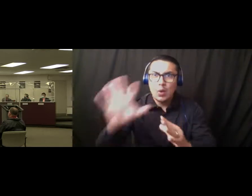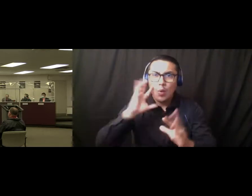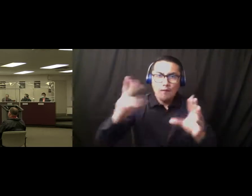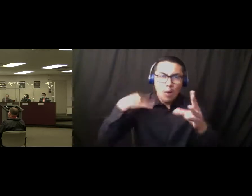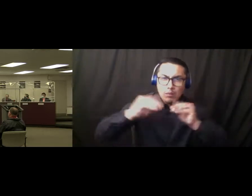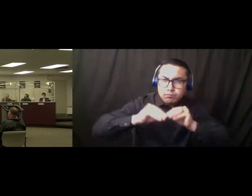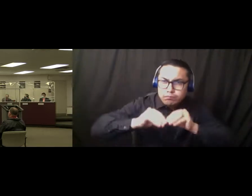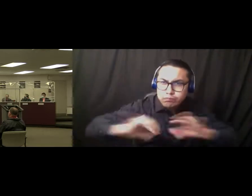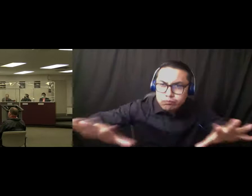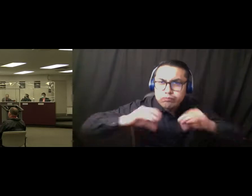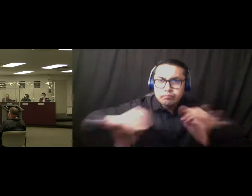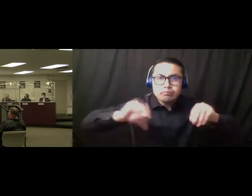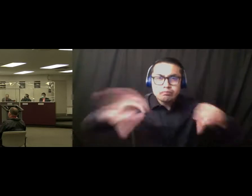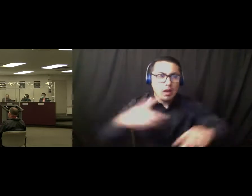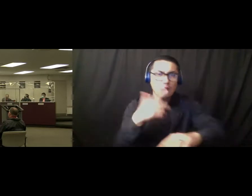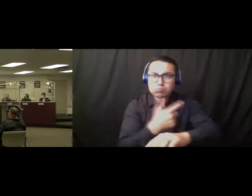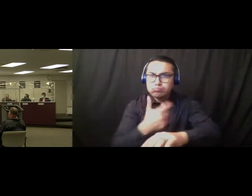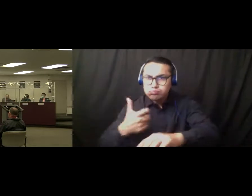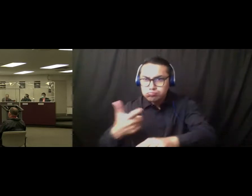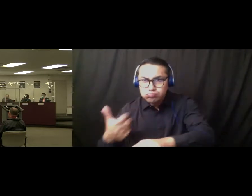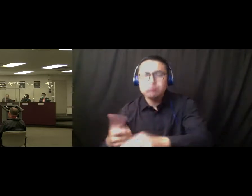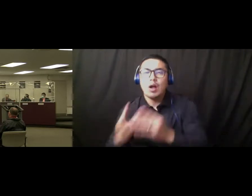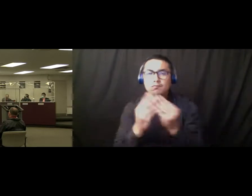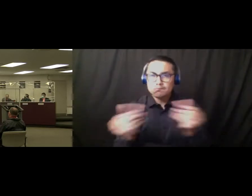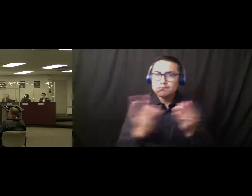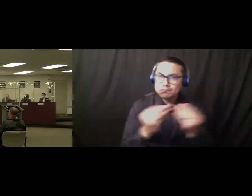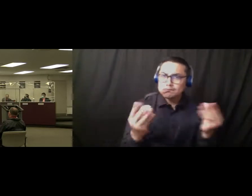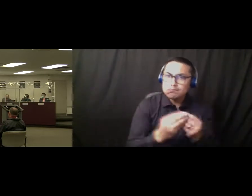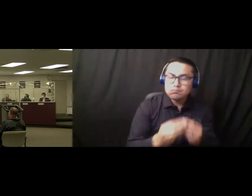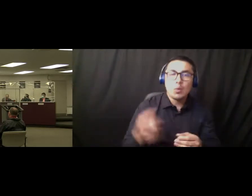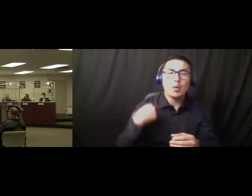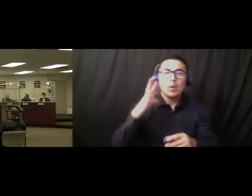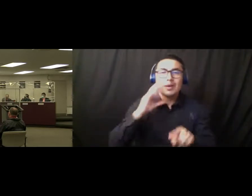uh, in keeping up with what the state distributes to us as far as the vaccines go.